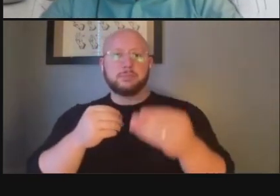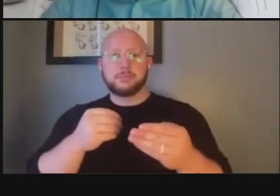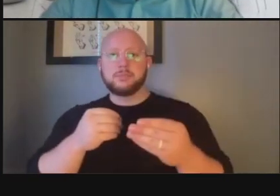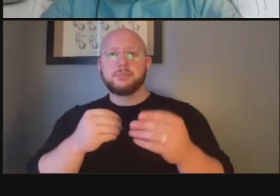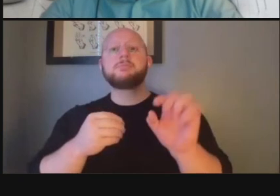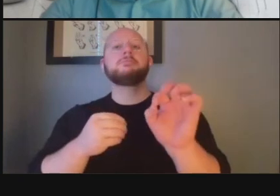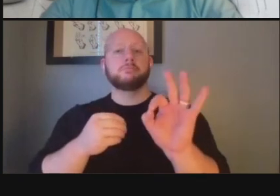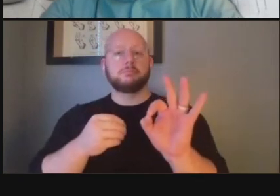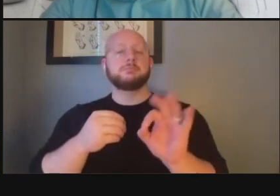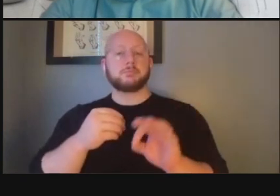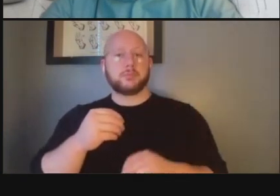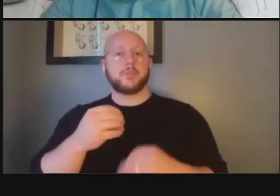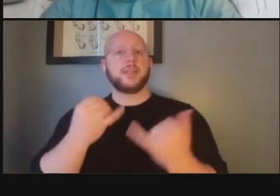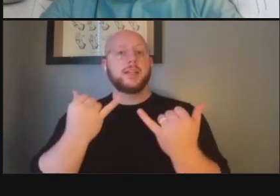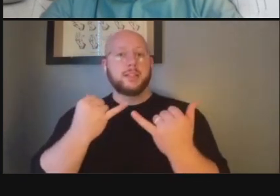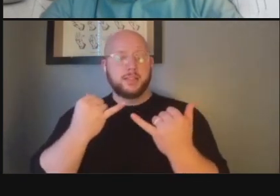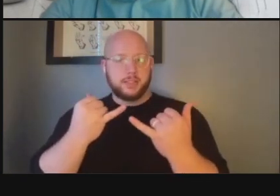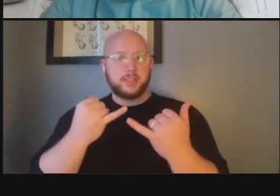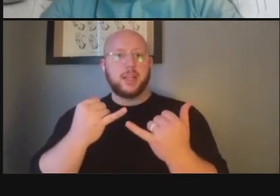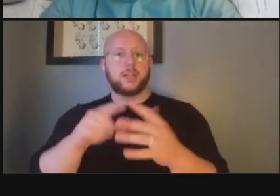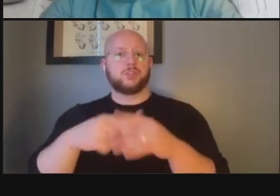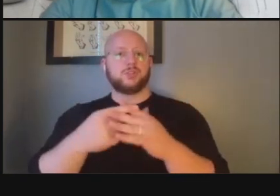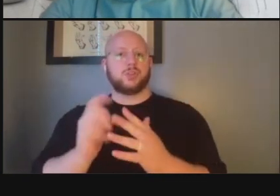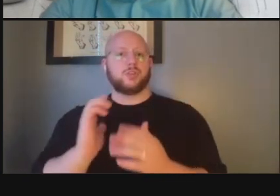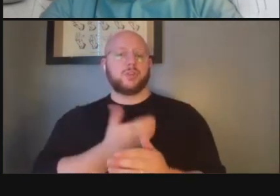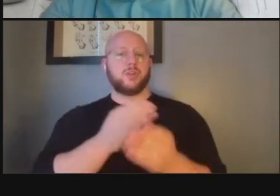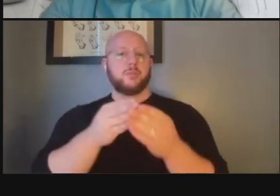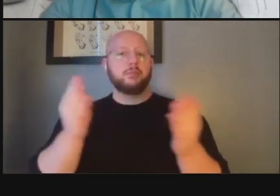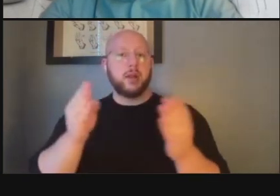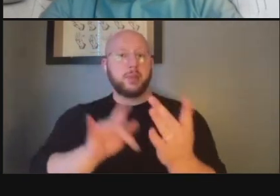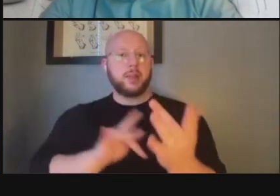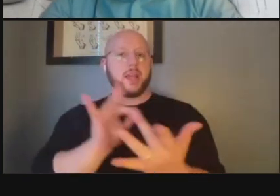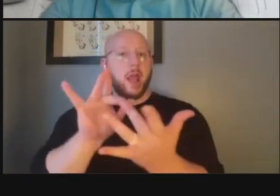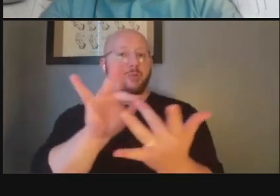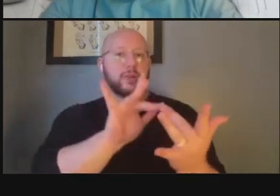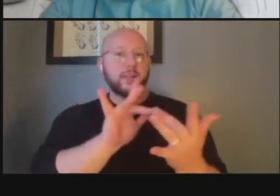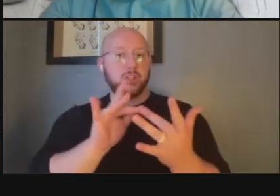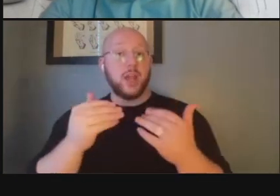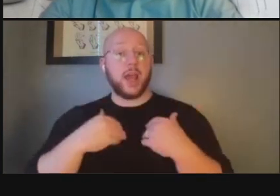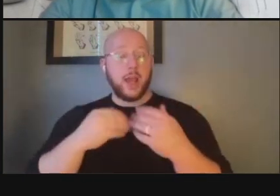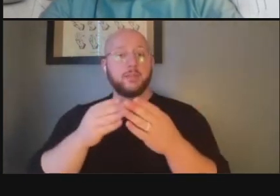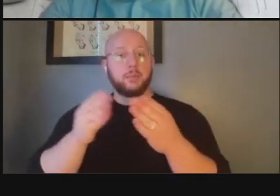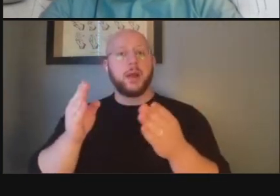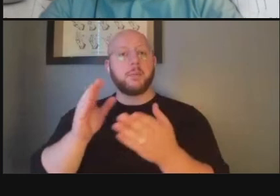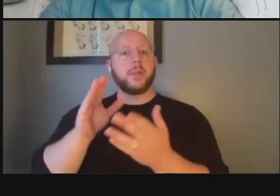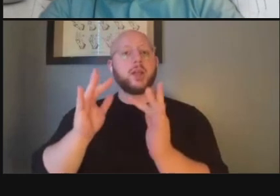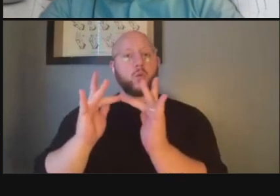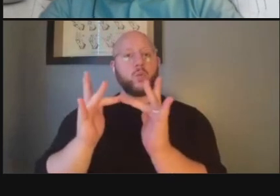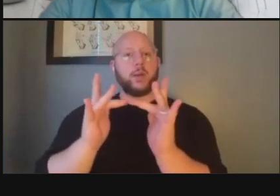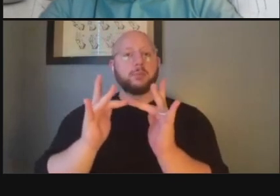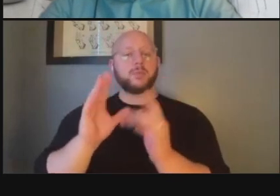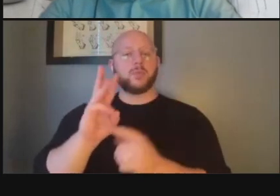um our public outreach we have a project website um it's a it's a web page in our on our d dot